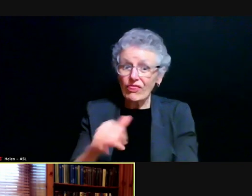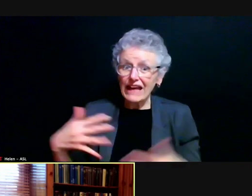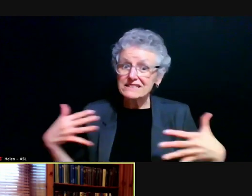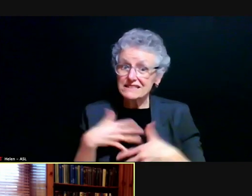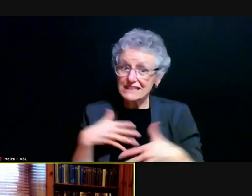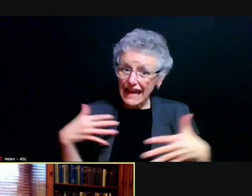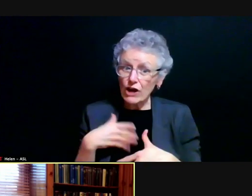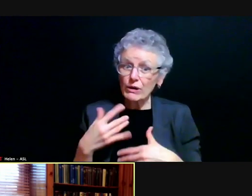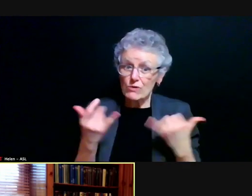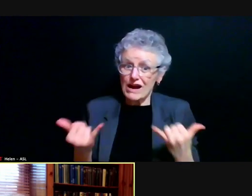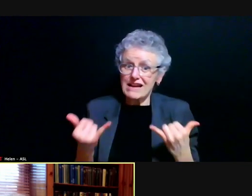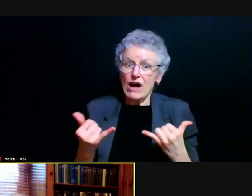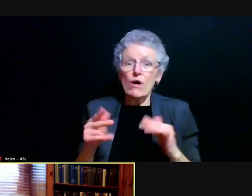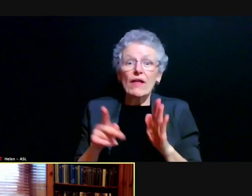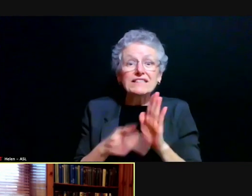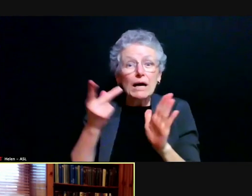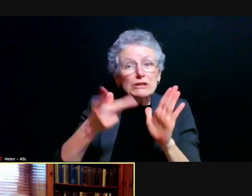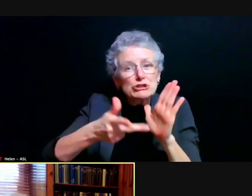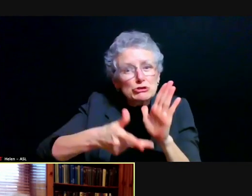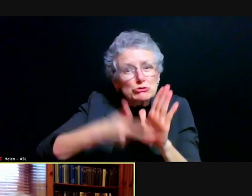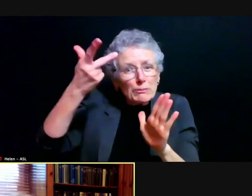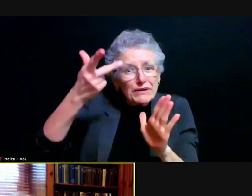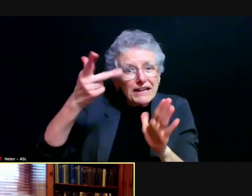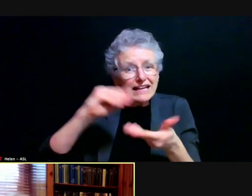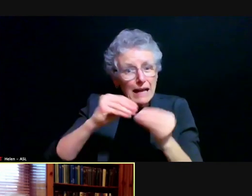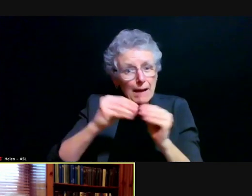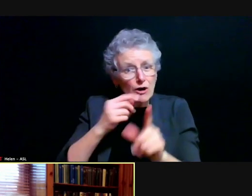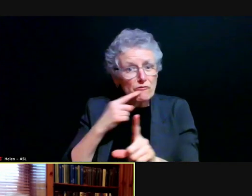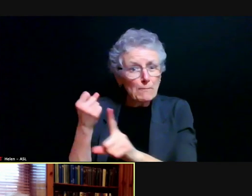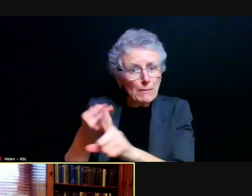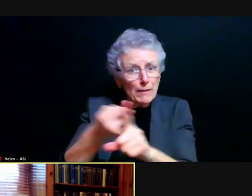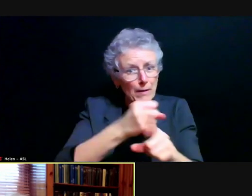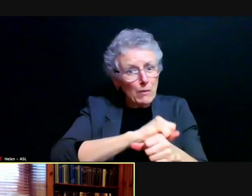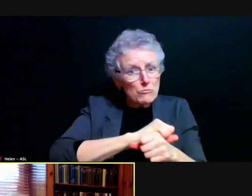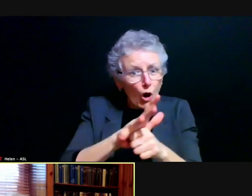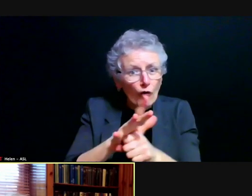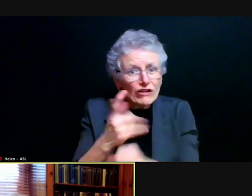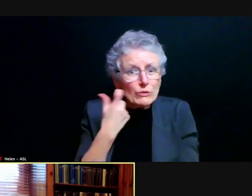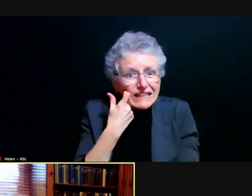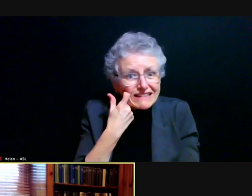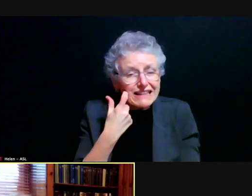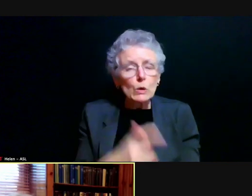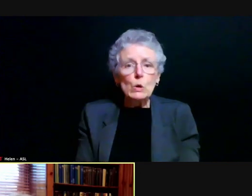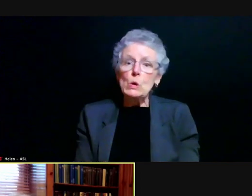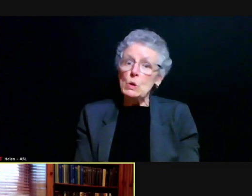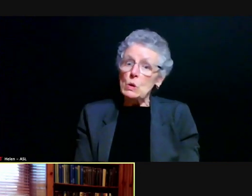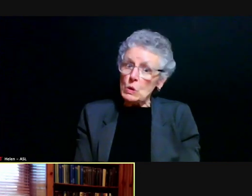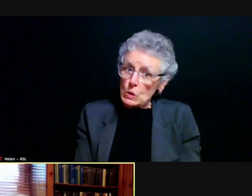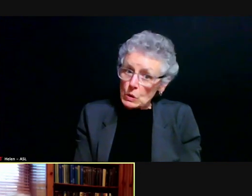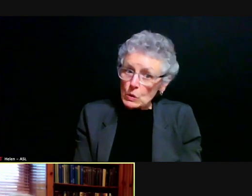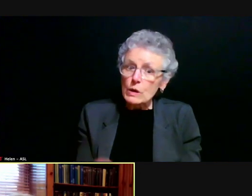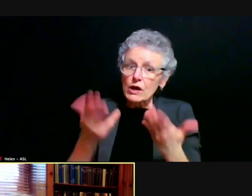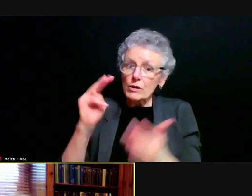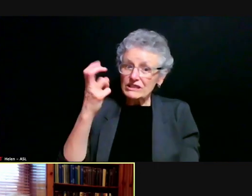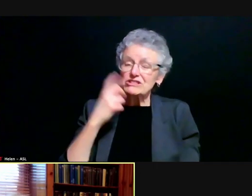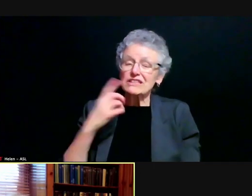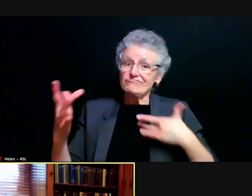The doubling or tripling in the number of cases in recent weeks around our state is very concerning.